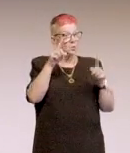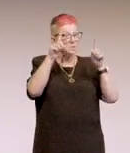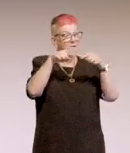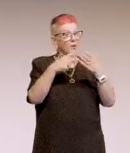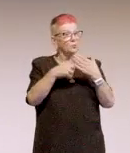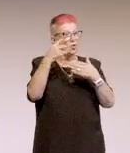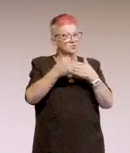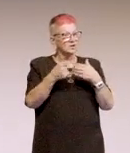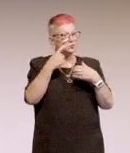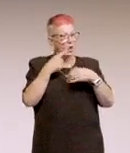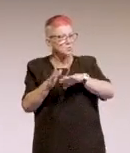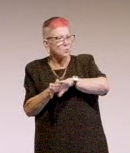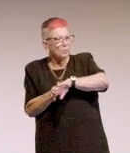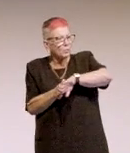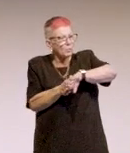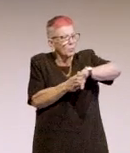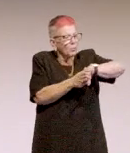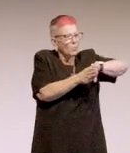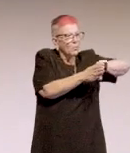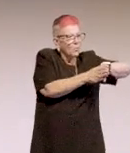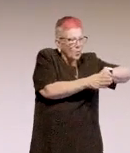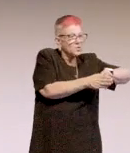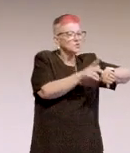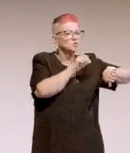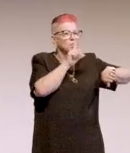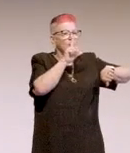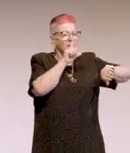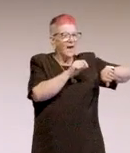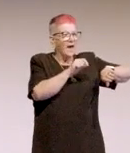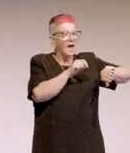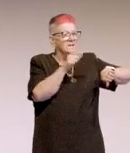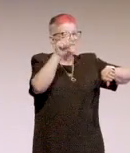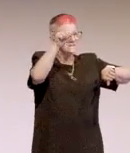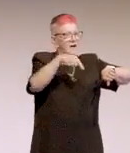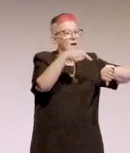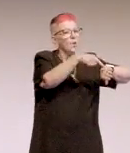So we're dealing stuff in wireframes, or even before wireframes,